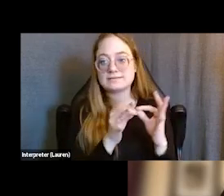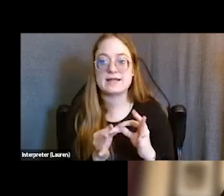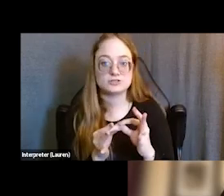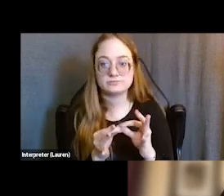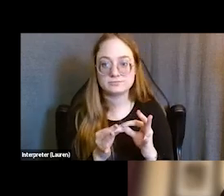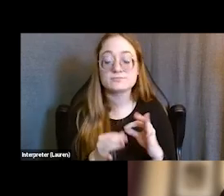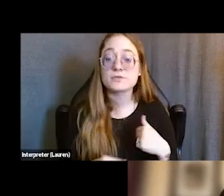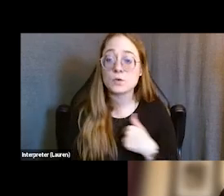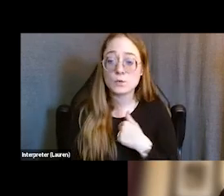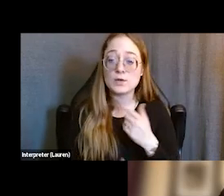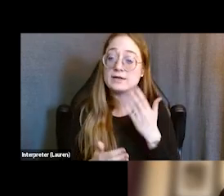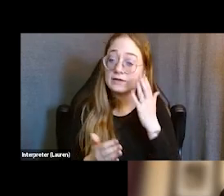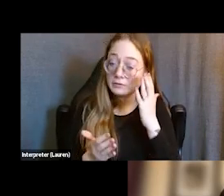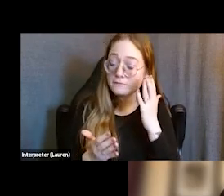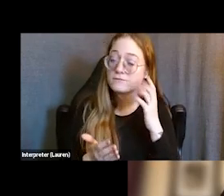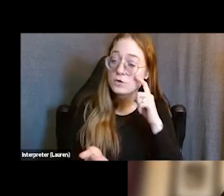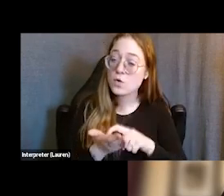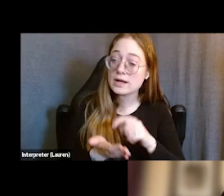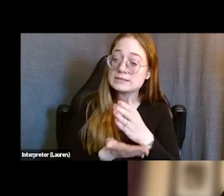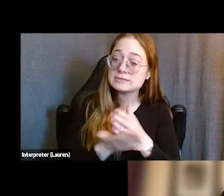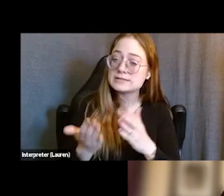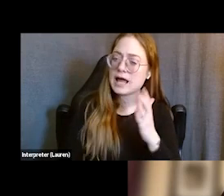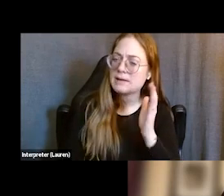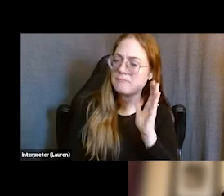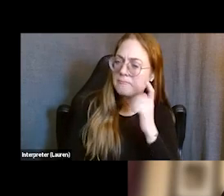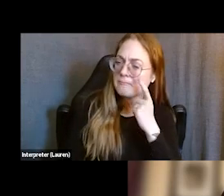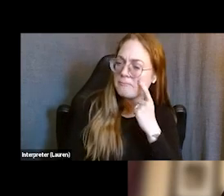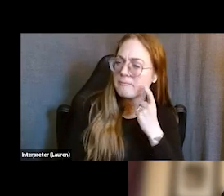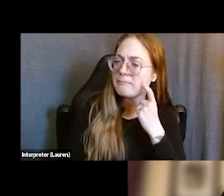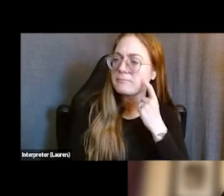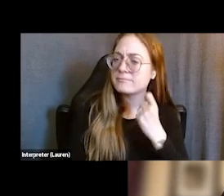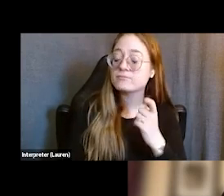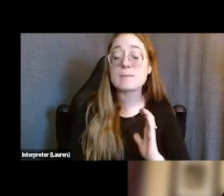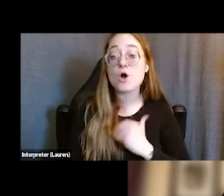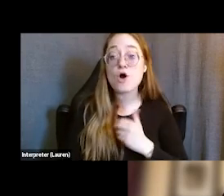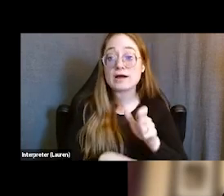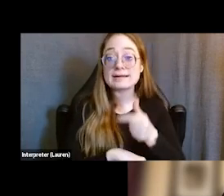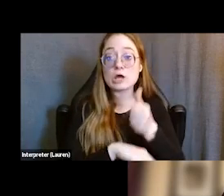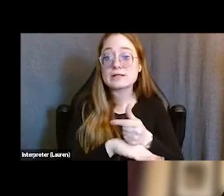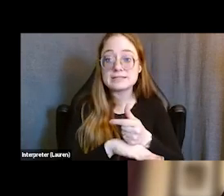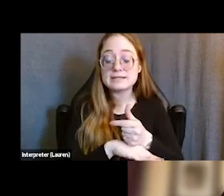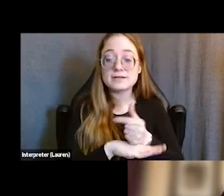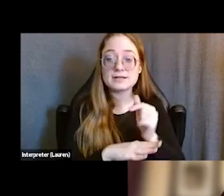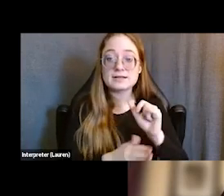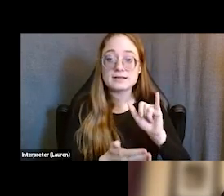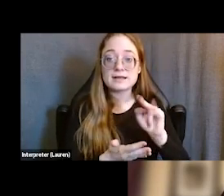from some people about the efficacy of an approach like this. So with our guaranteed income program, formerly incarcerated people,